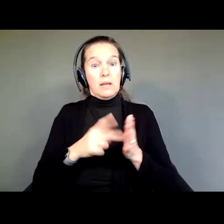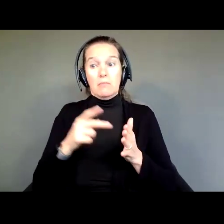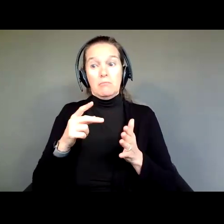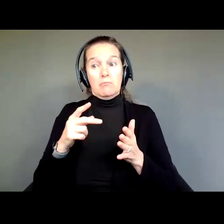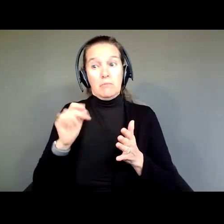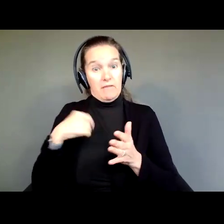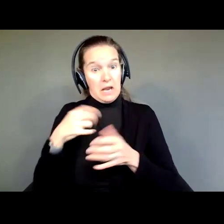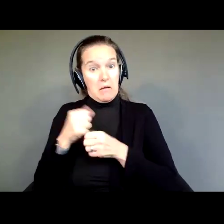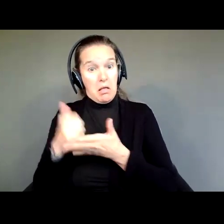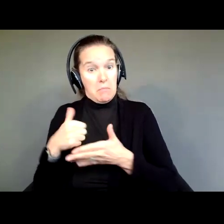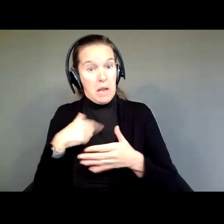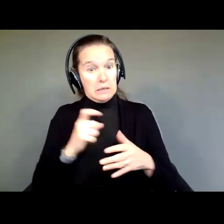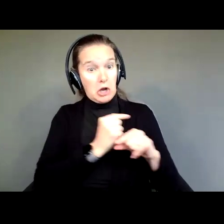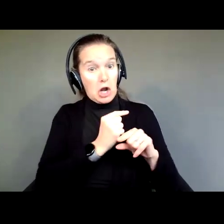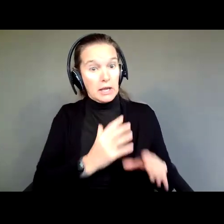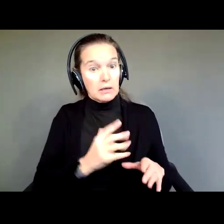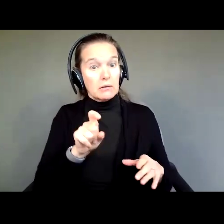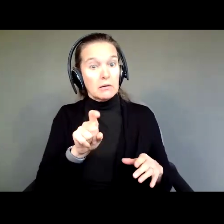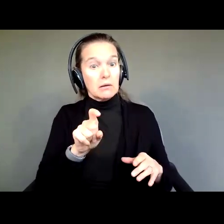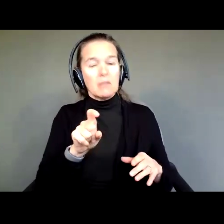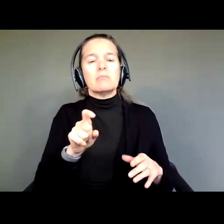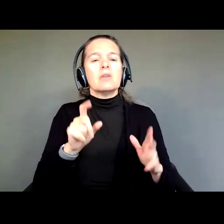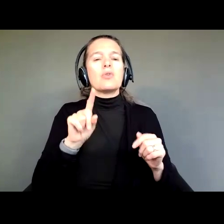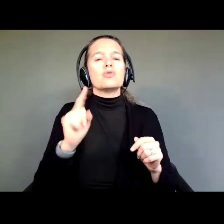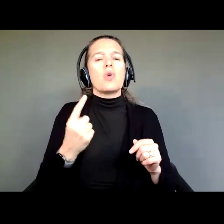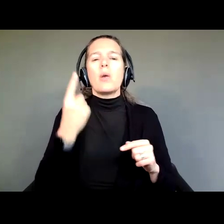So, I always ask people to ask one question